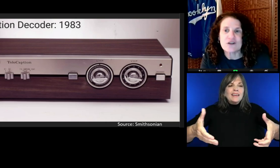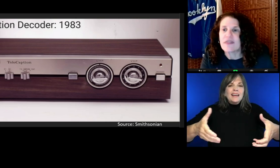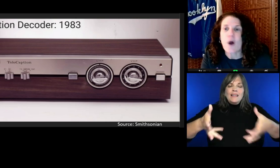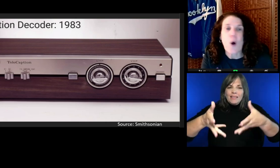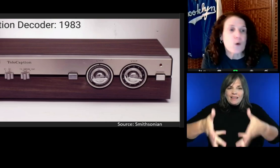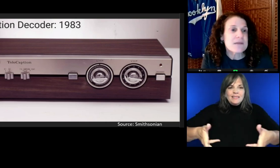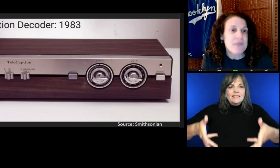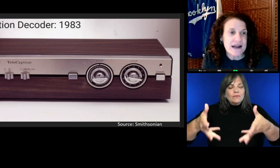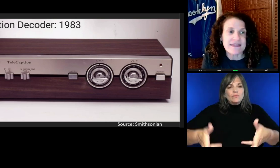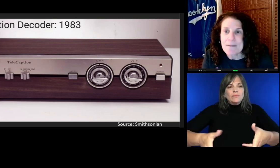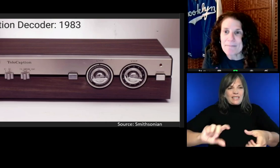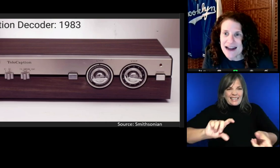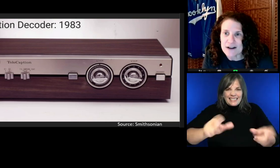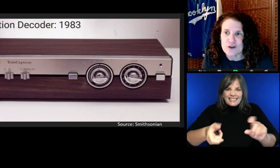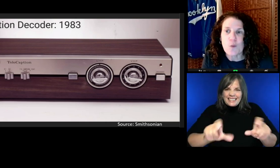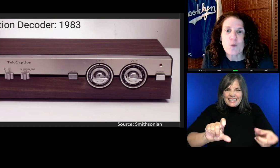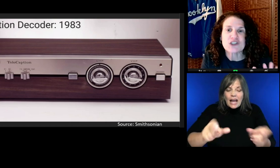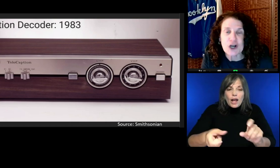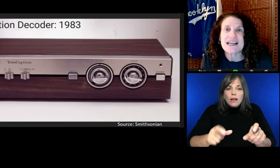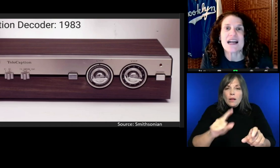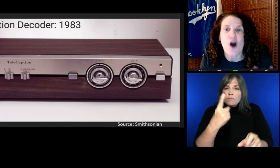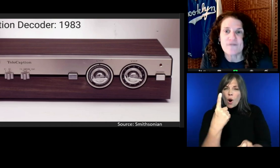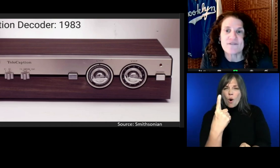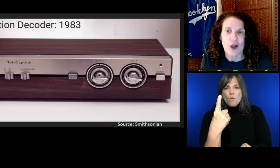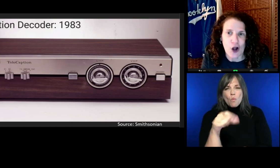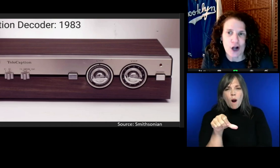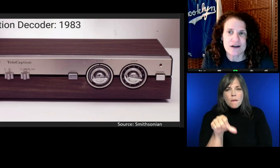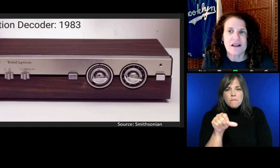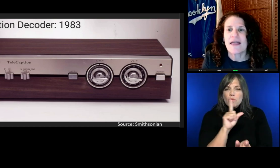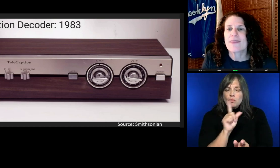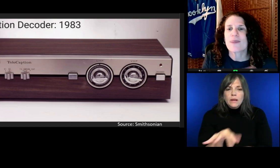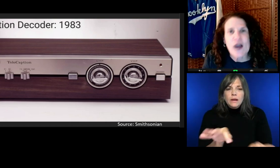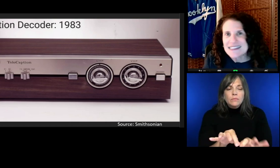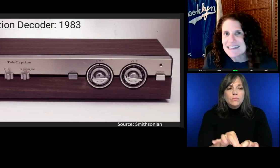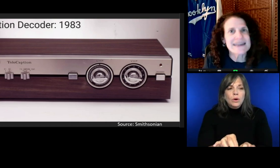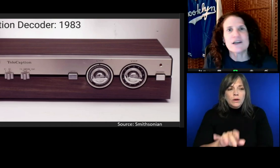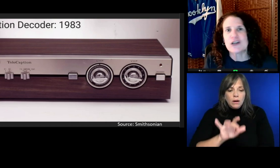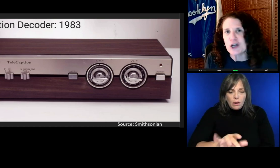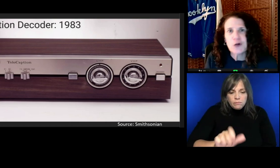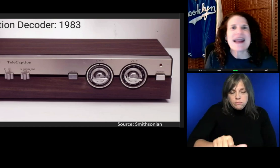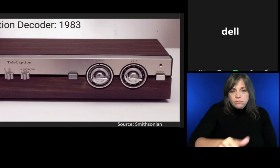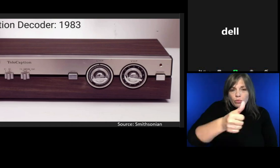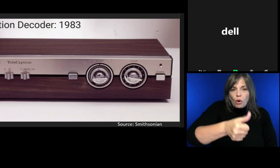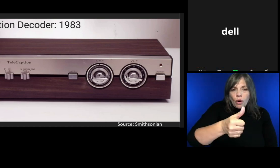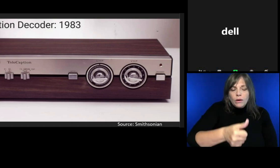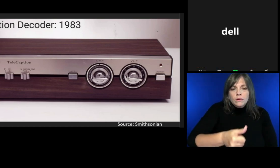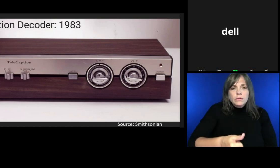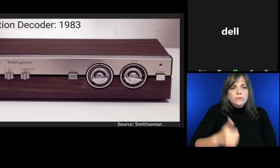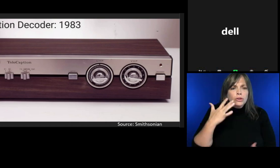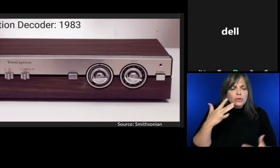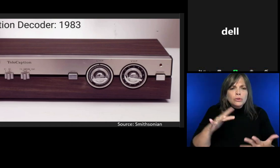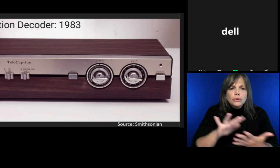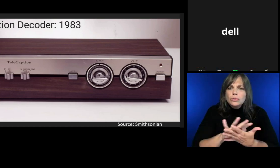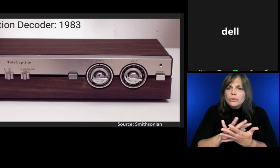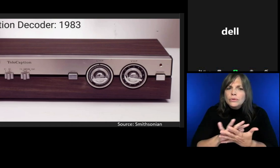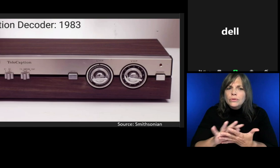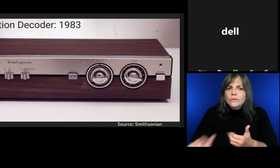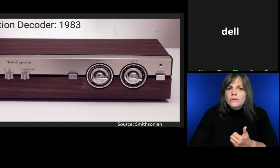The only thing that mattered was turning it off and on. The rest didn't do anything.